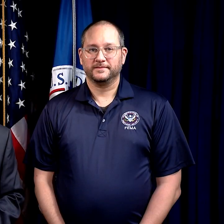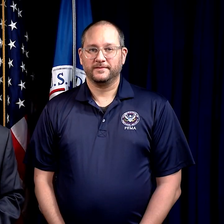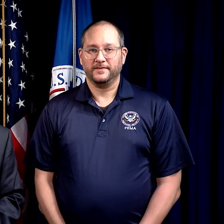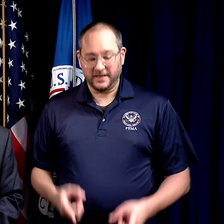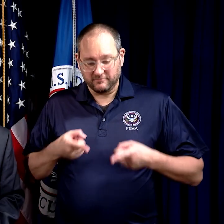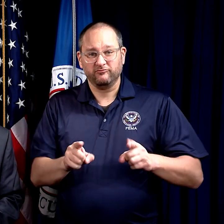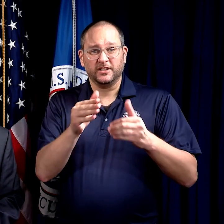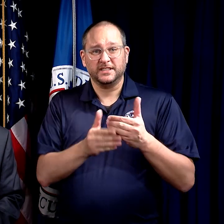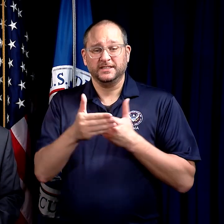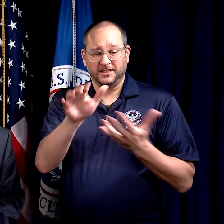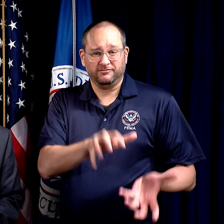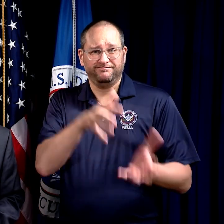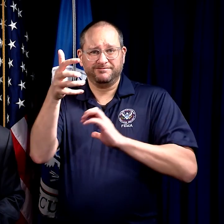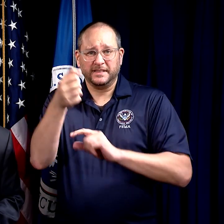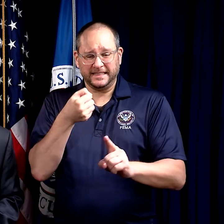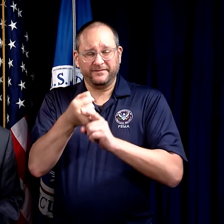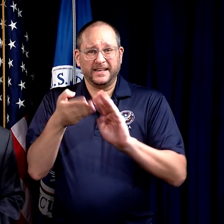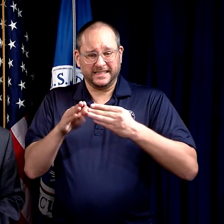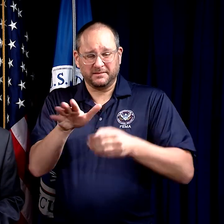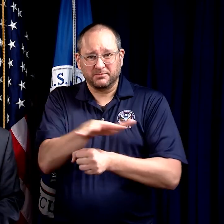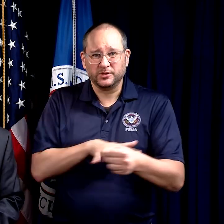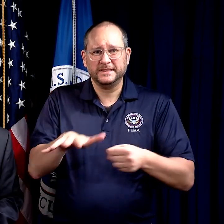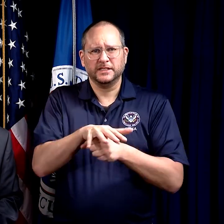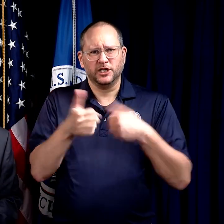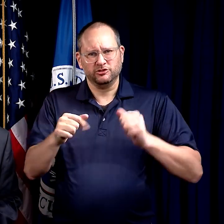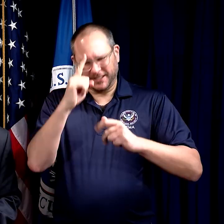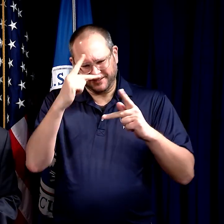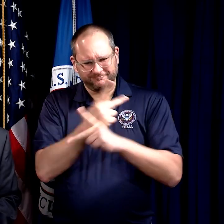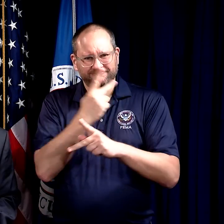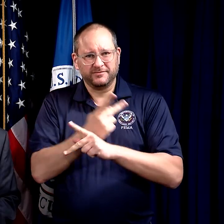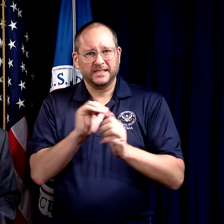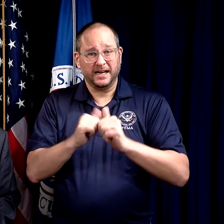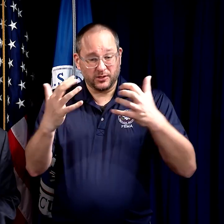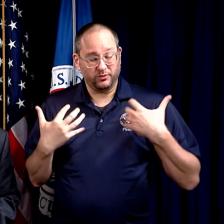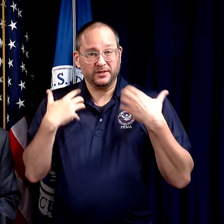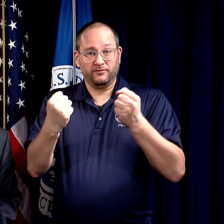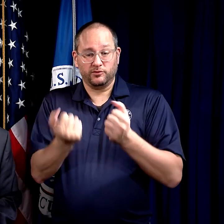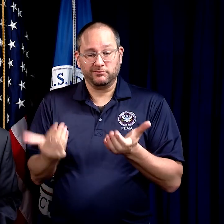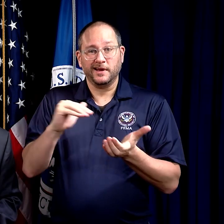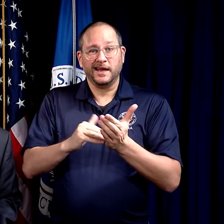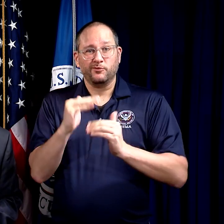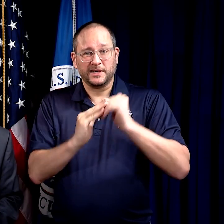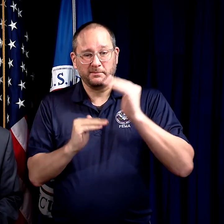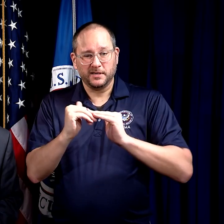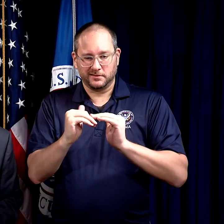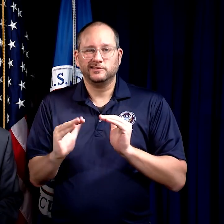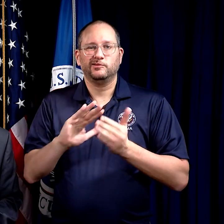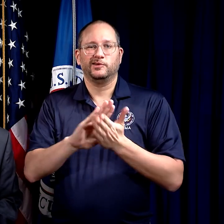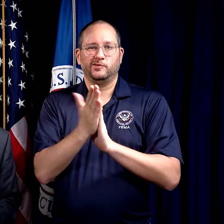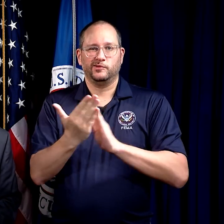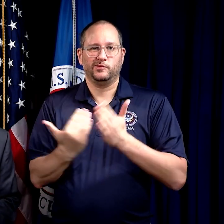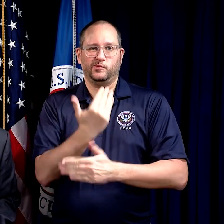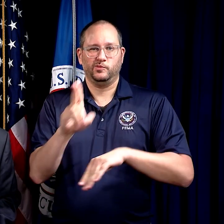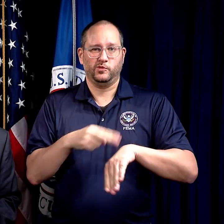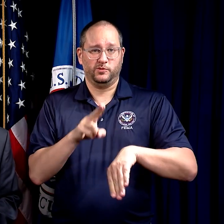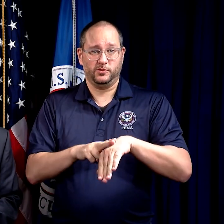During and after a disaster, the affected communities try to figure out how to recover and rebuild to a new normal.